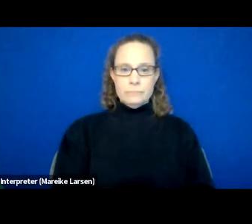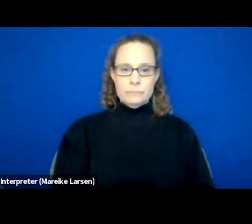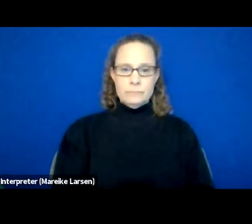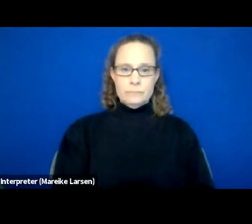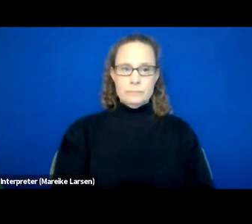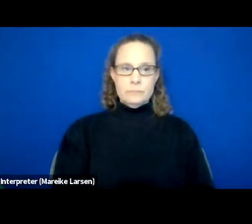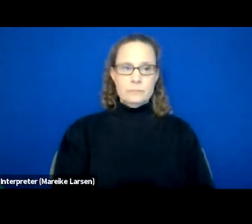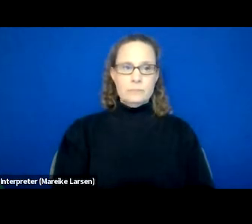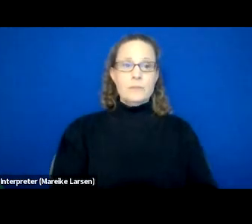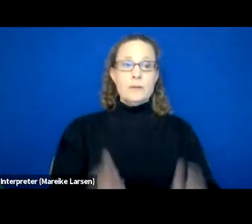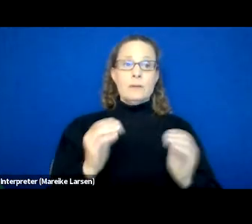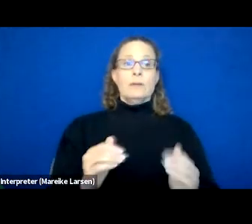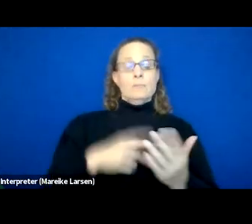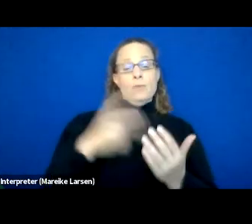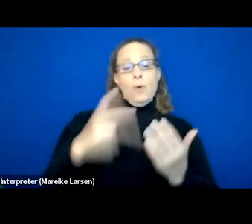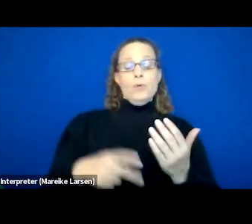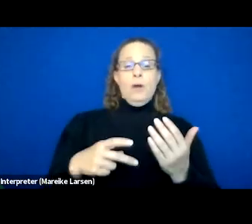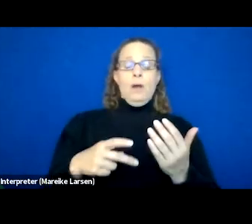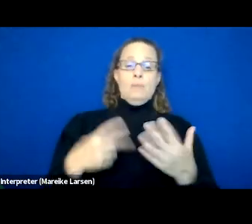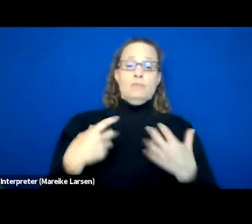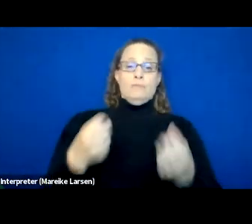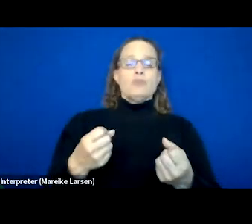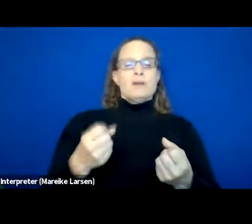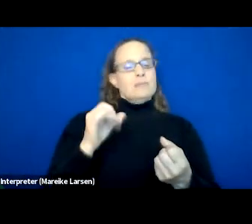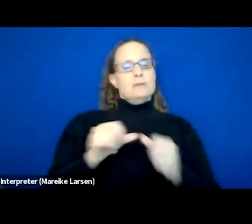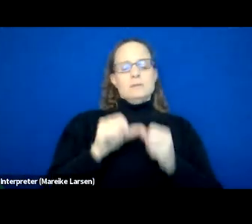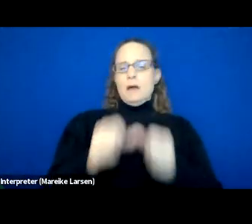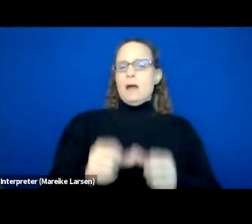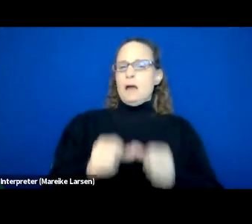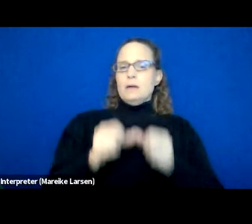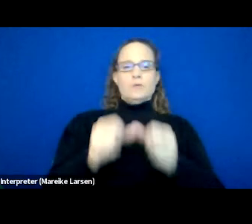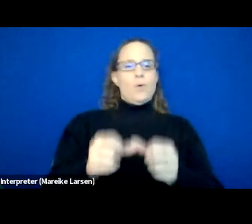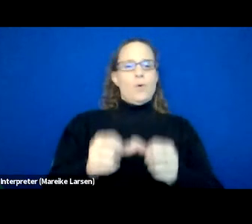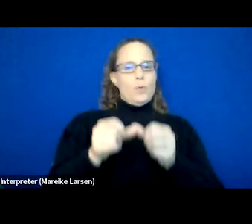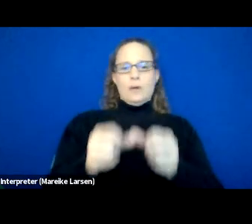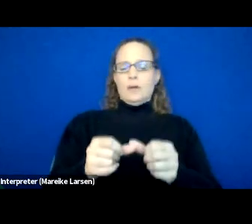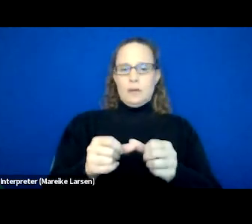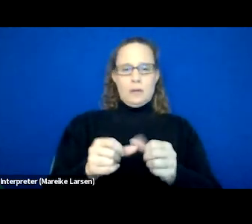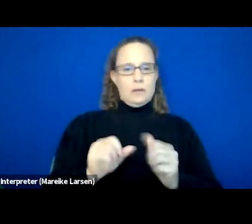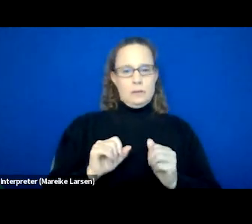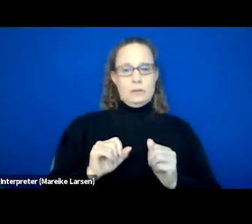Program of recovery is ongoing, we don't allow anybody to put anything before their recovery.